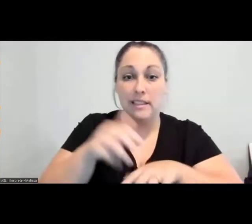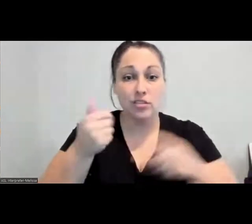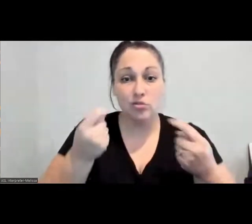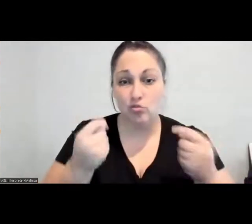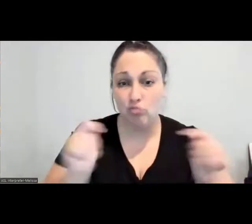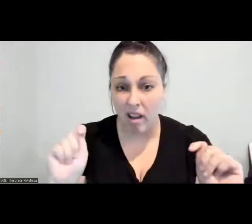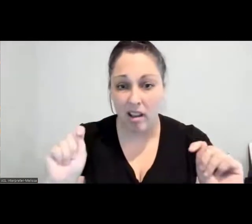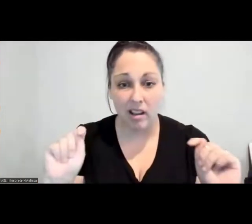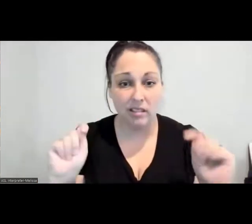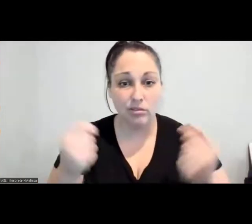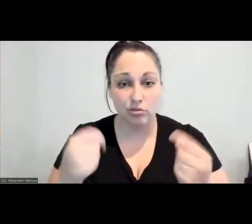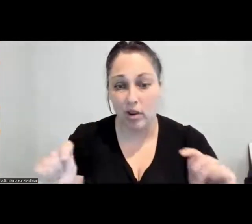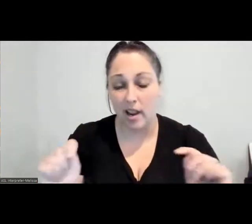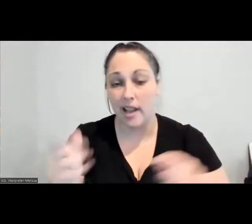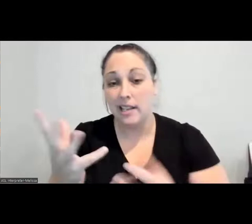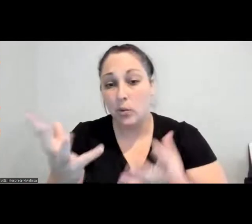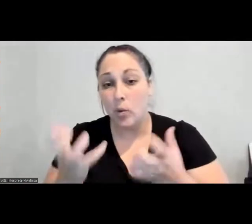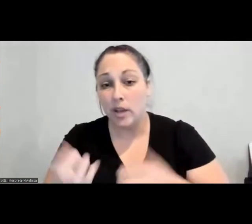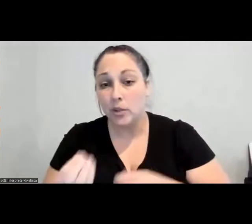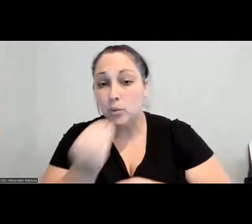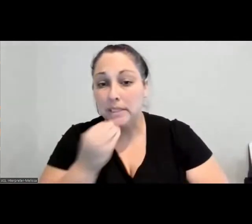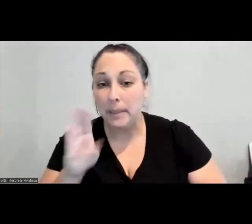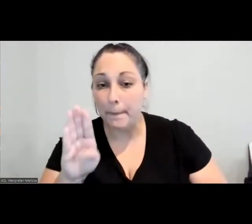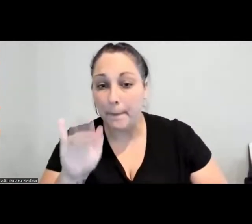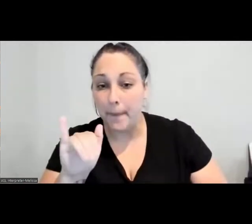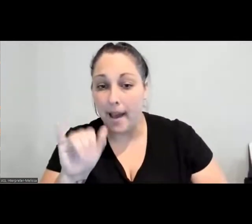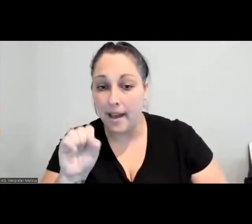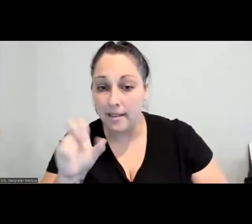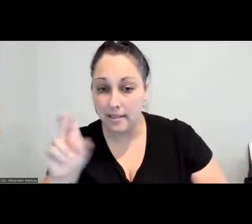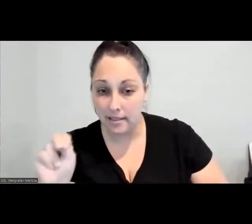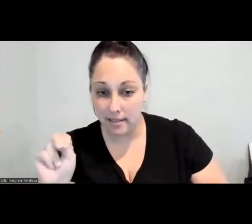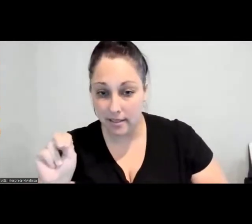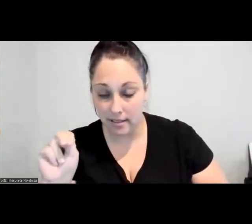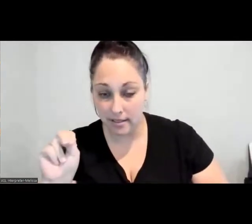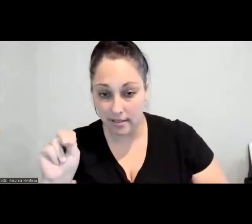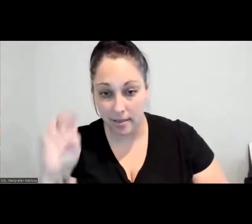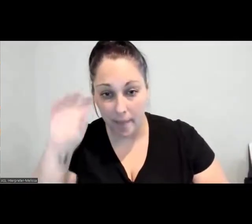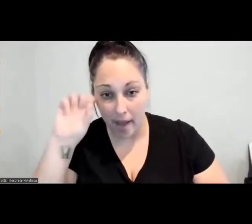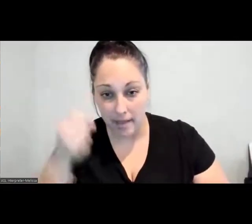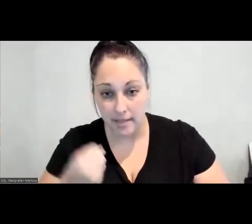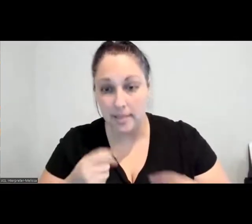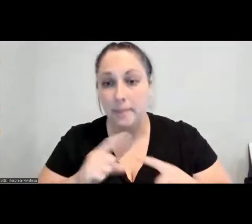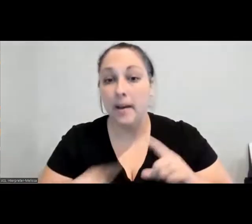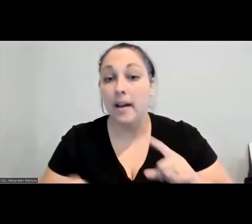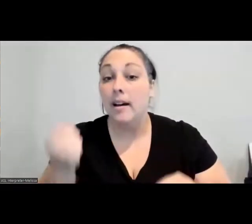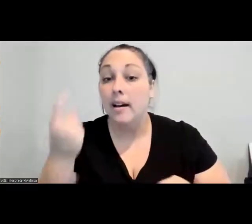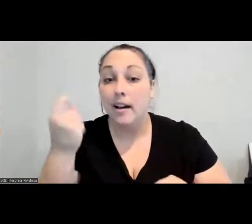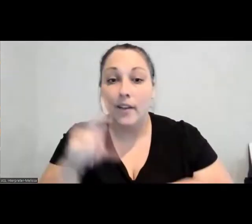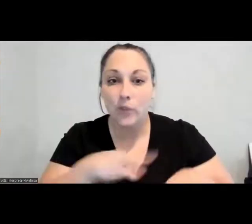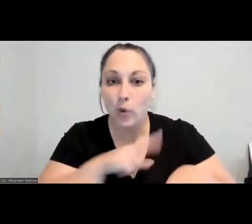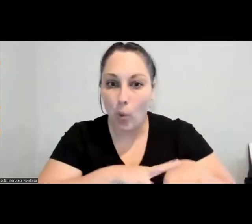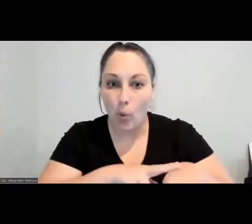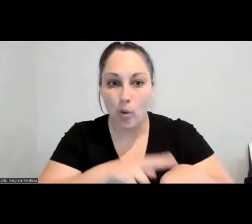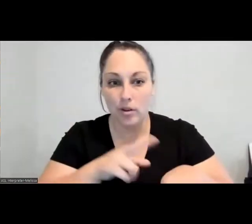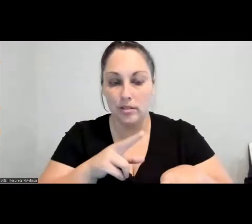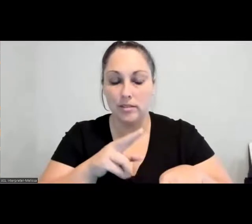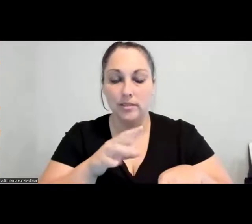to eat was bison. Well, of course, the Department of Interior owns, you know, the land on which the bison are.